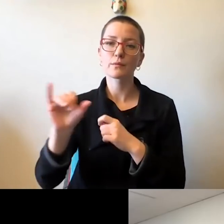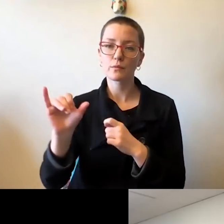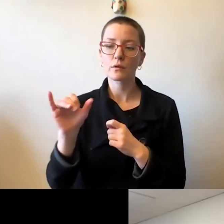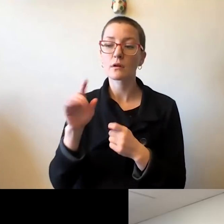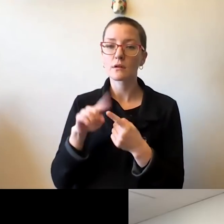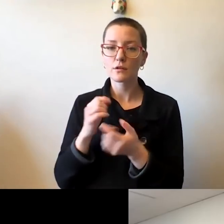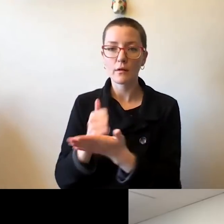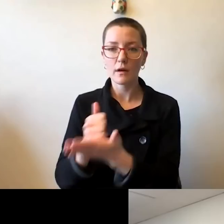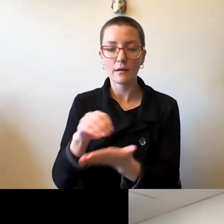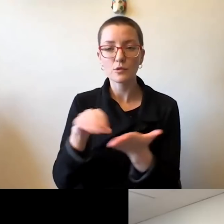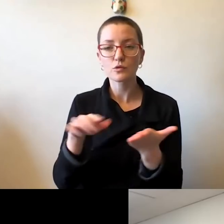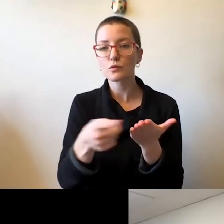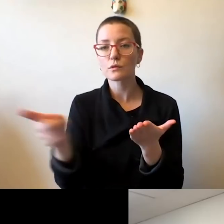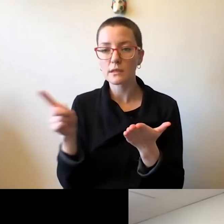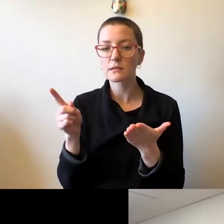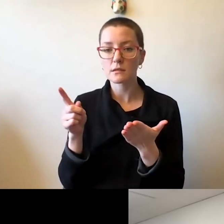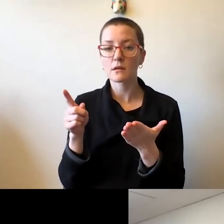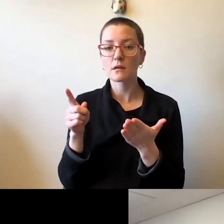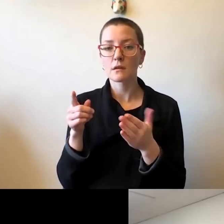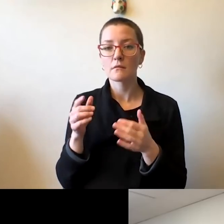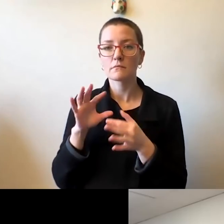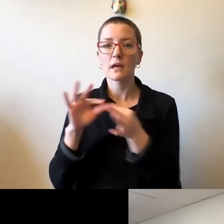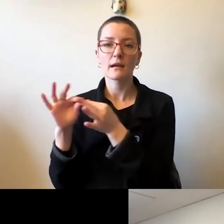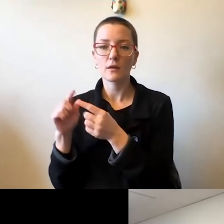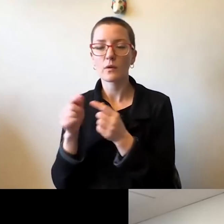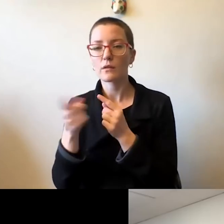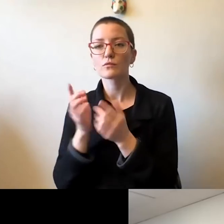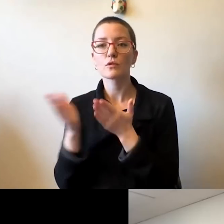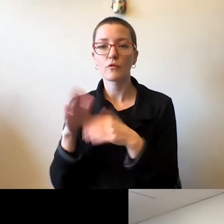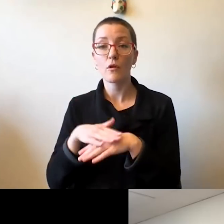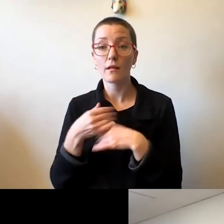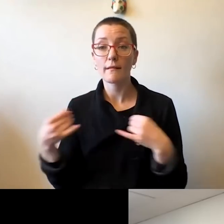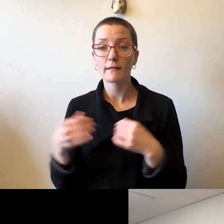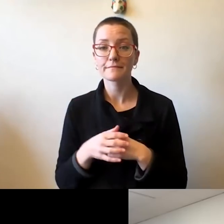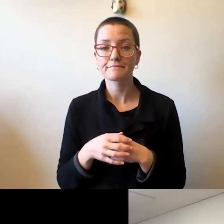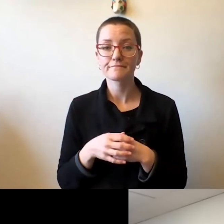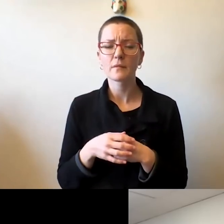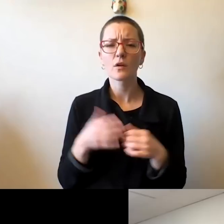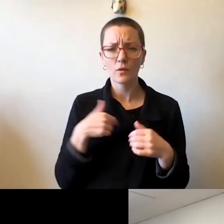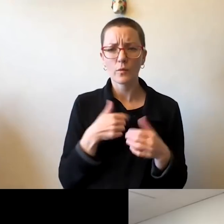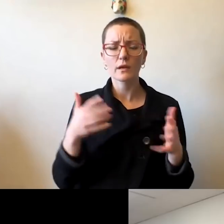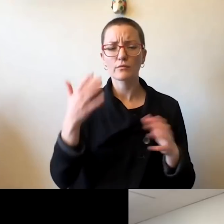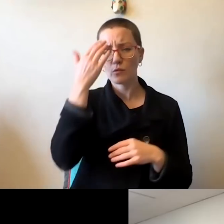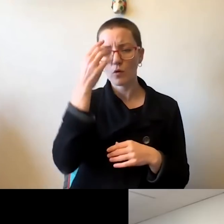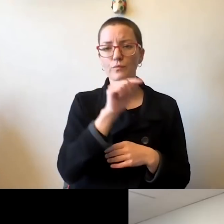and access these services online. And we know our faculty and our staff were impacted by this as well.